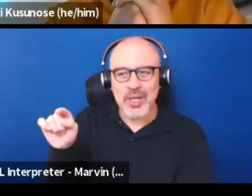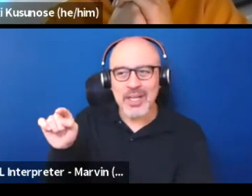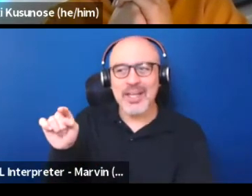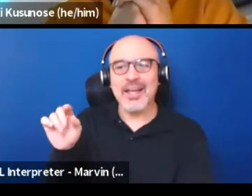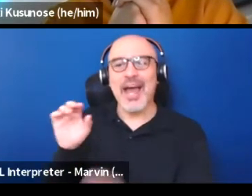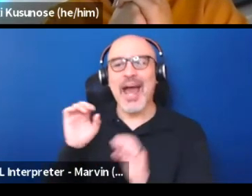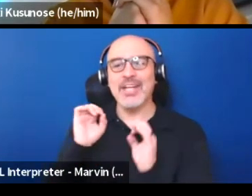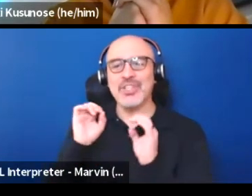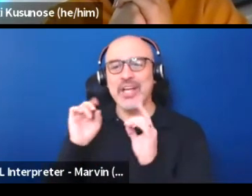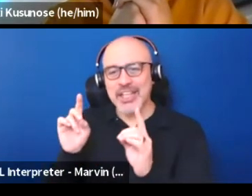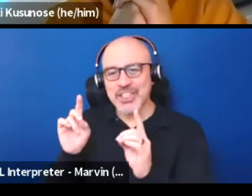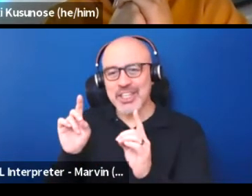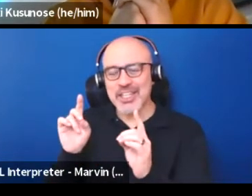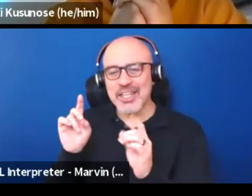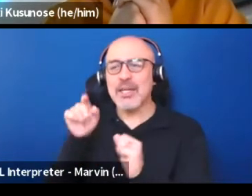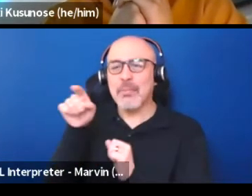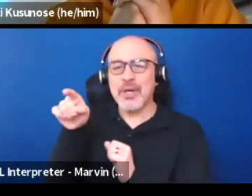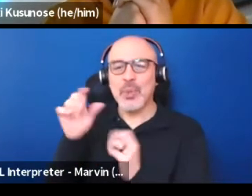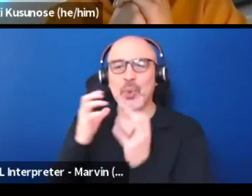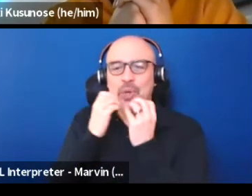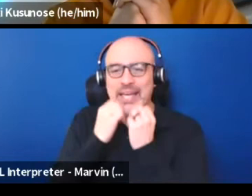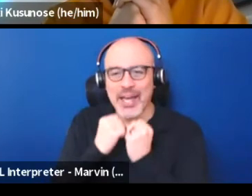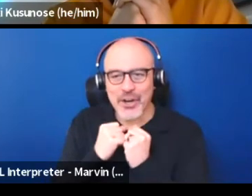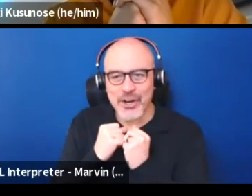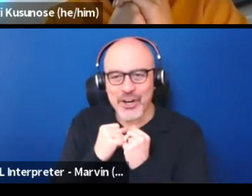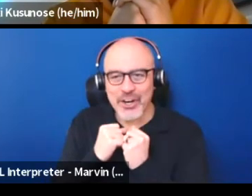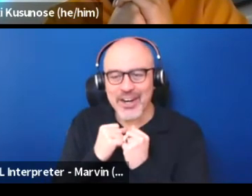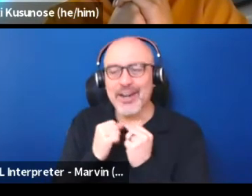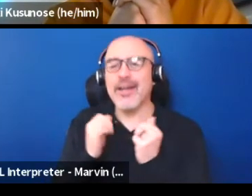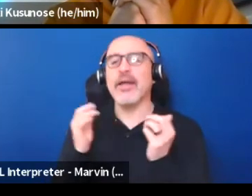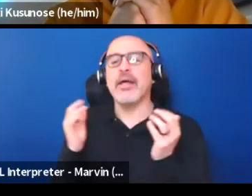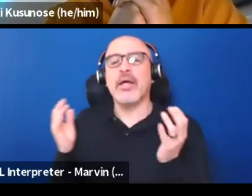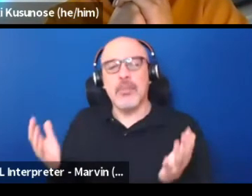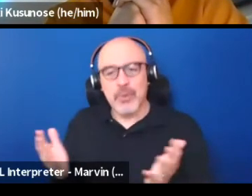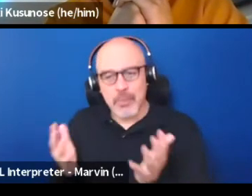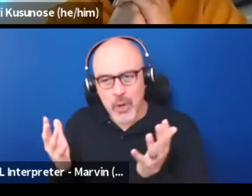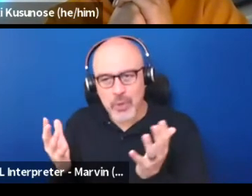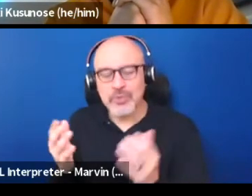It promotes curiosity and again, it's participatory.